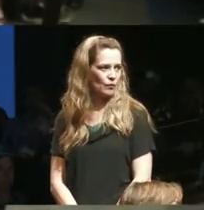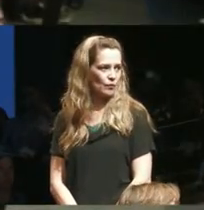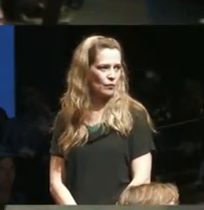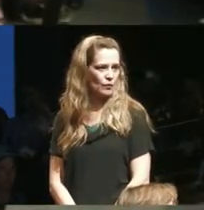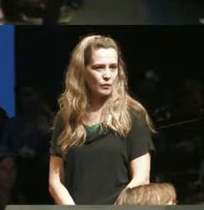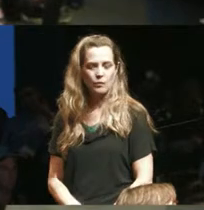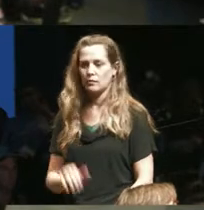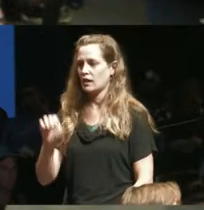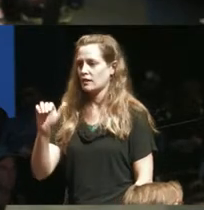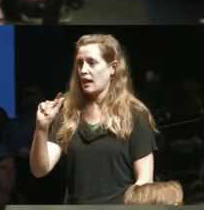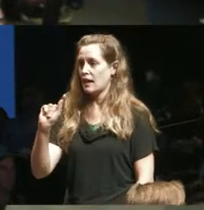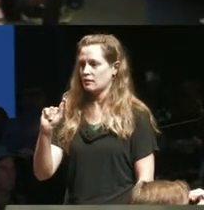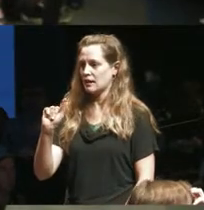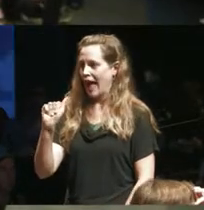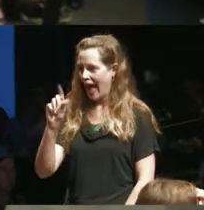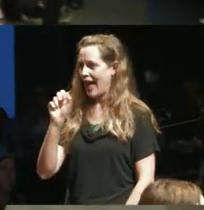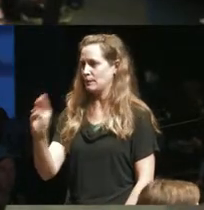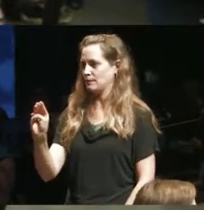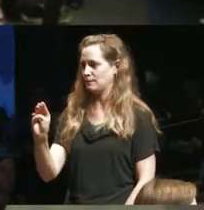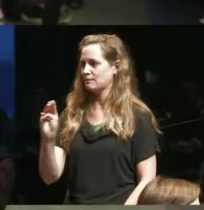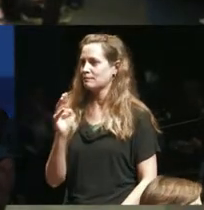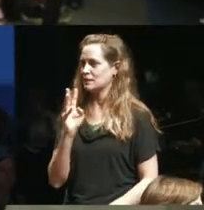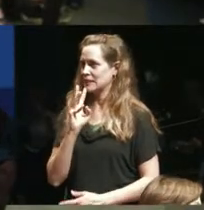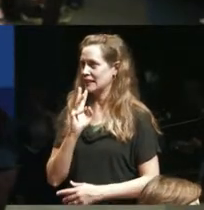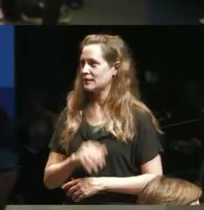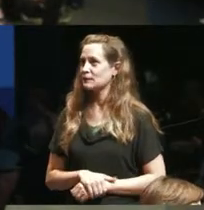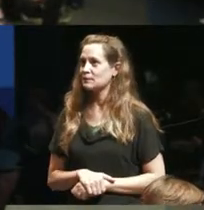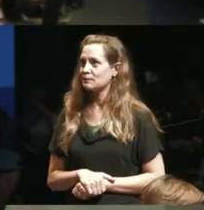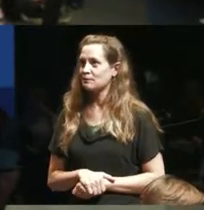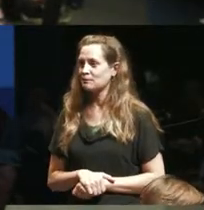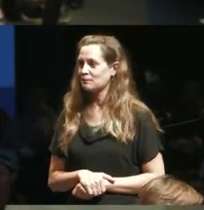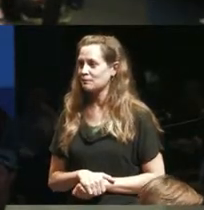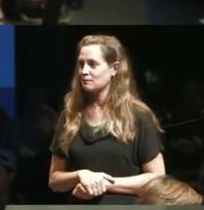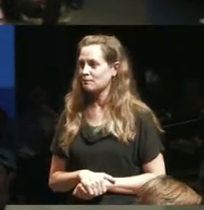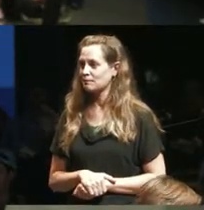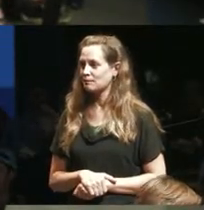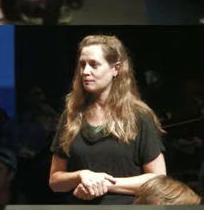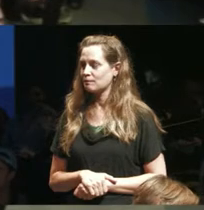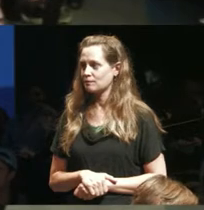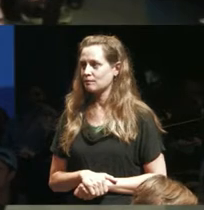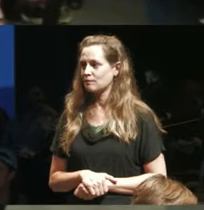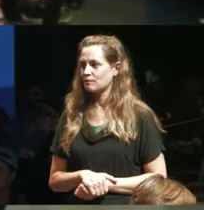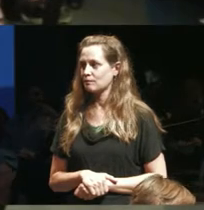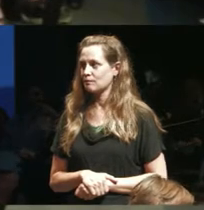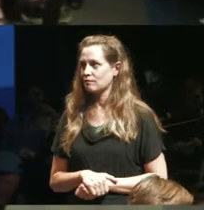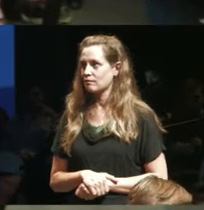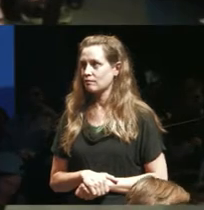is a hot I'm speaking Adam looks at his laptop another way I'd like to thank the